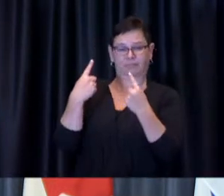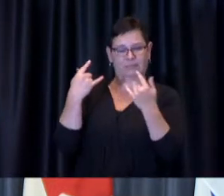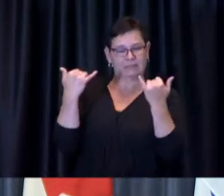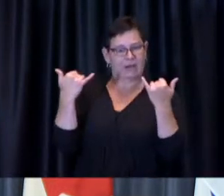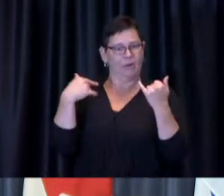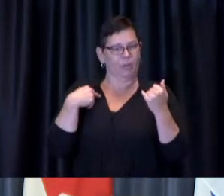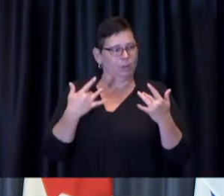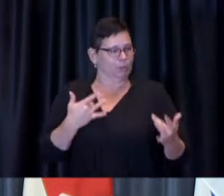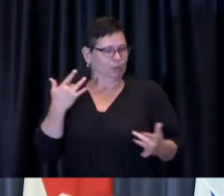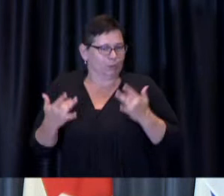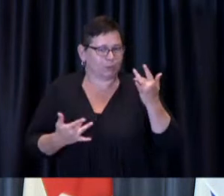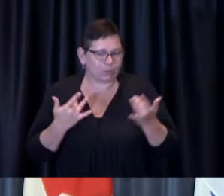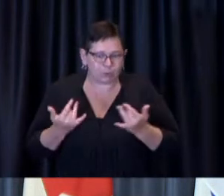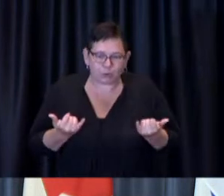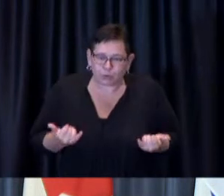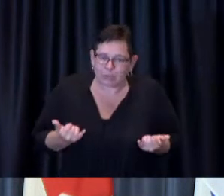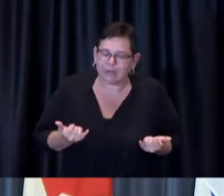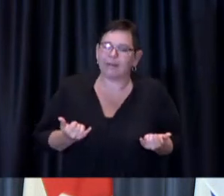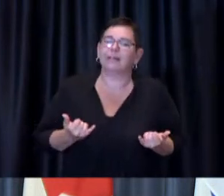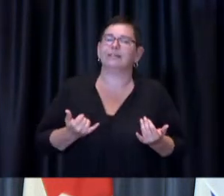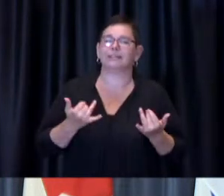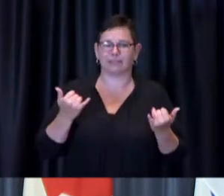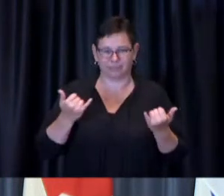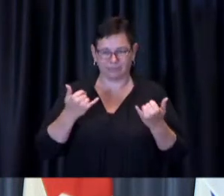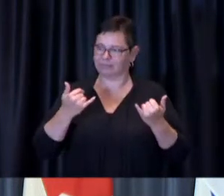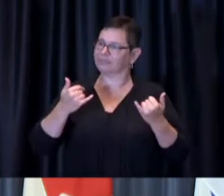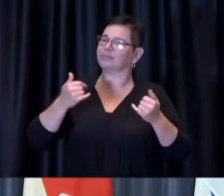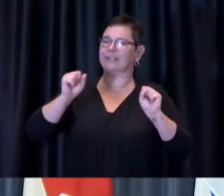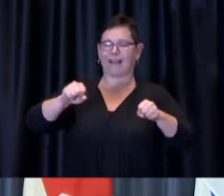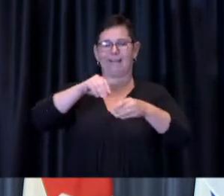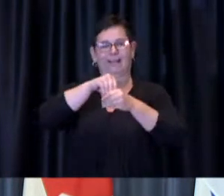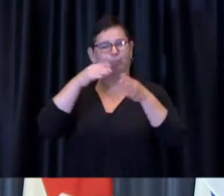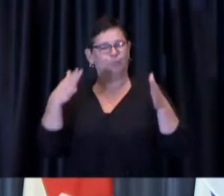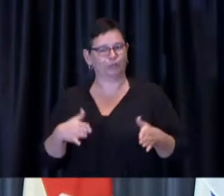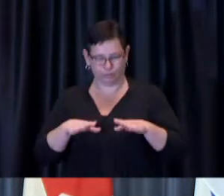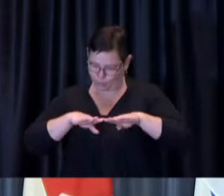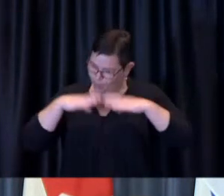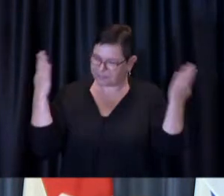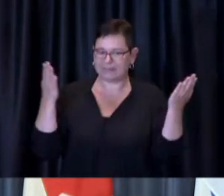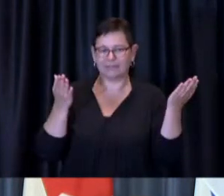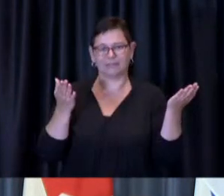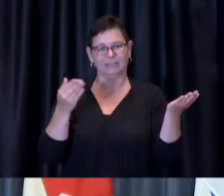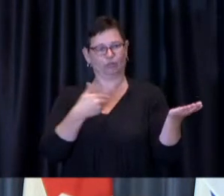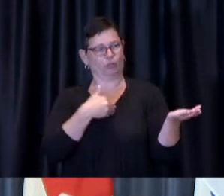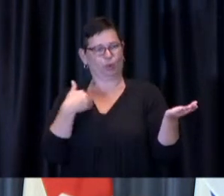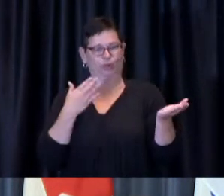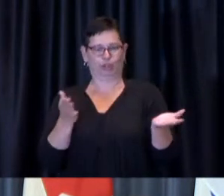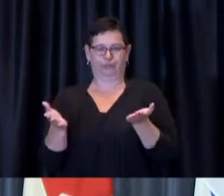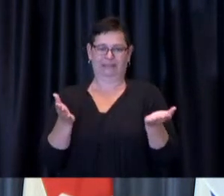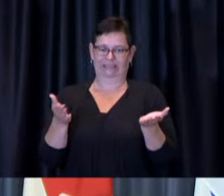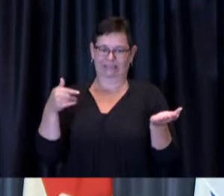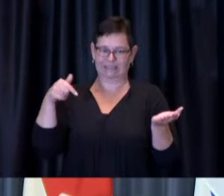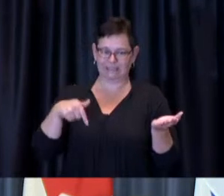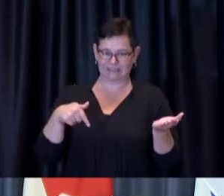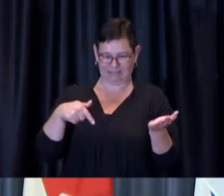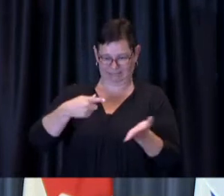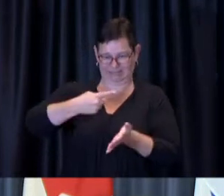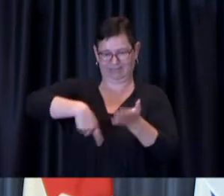of City services in the buildings where people are accustomed to visiting from time to time. We're excited to open our doors again,